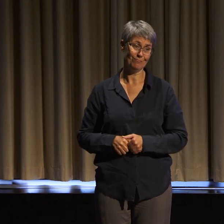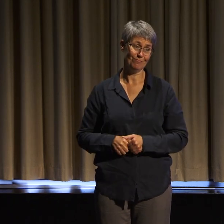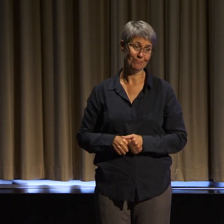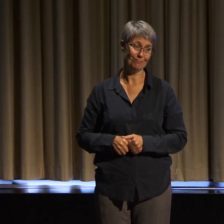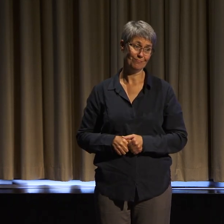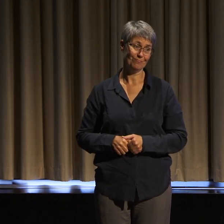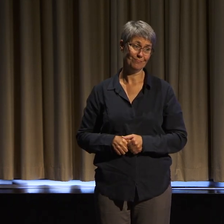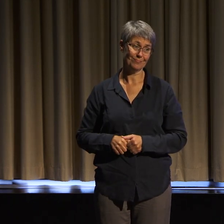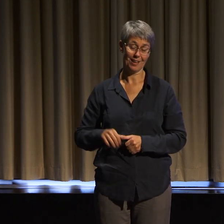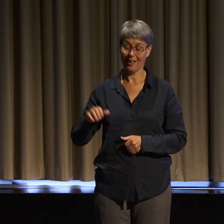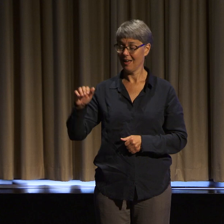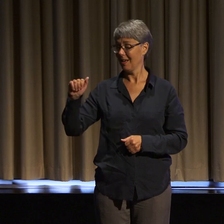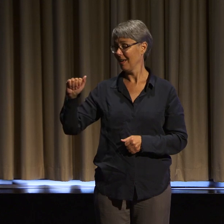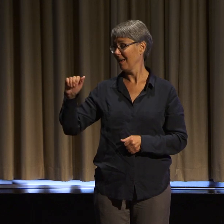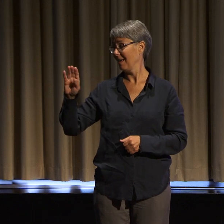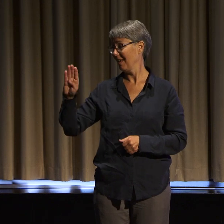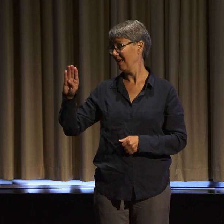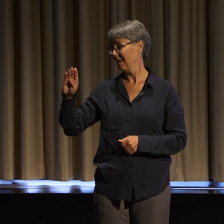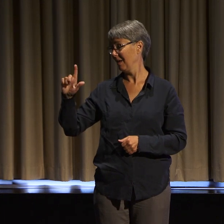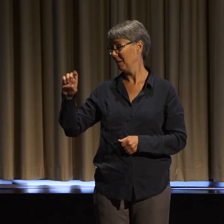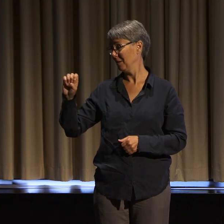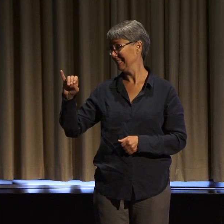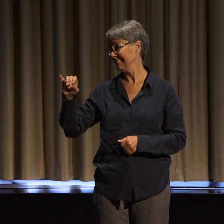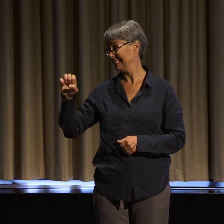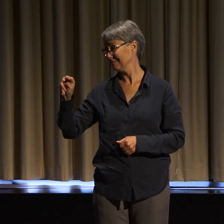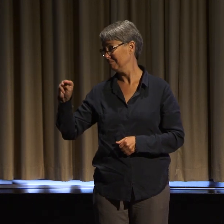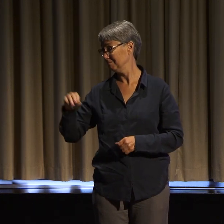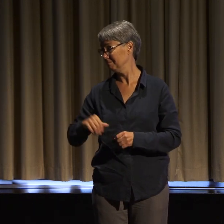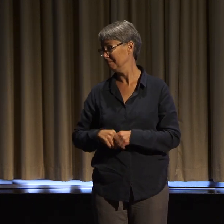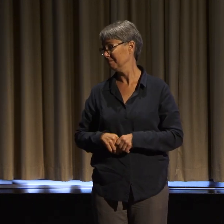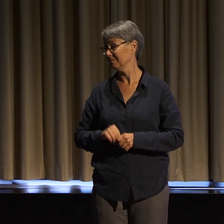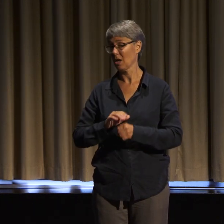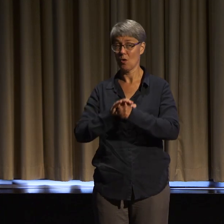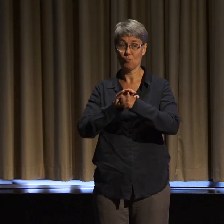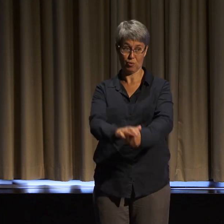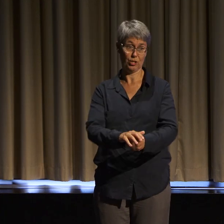have left their mark on us. We can't, on the one hand, understand